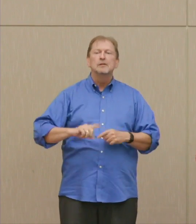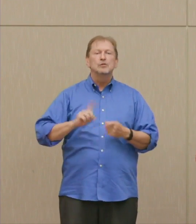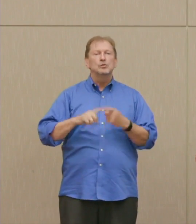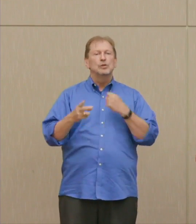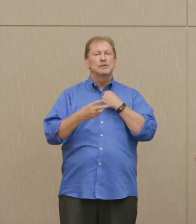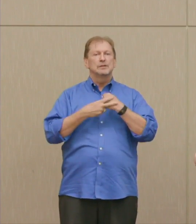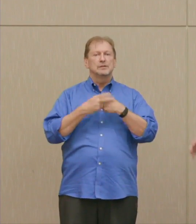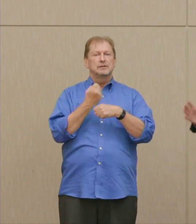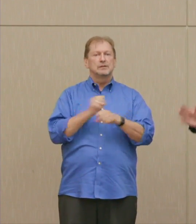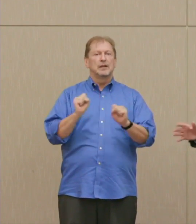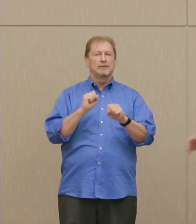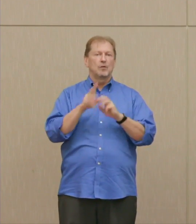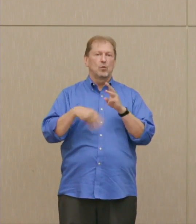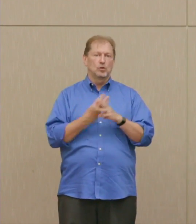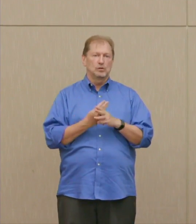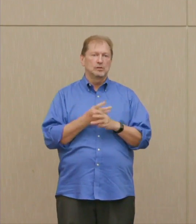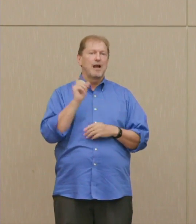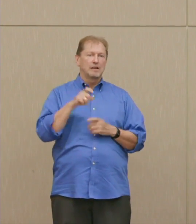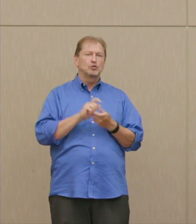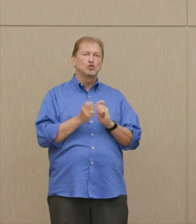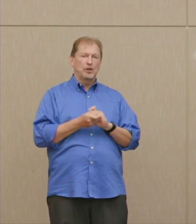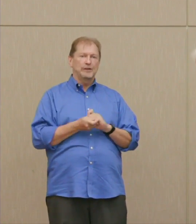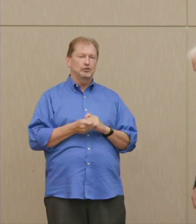That has to change. Thank you.